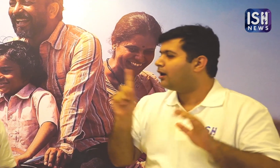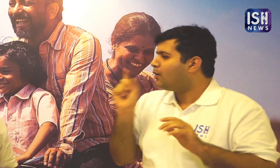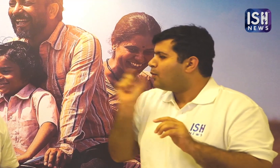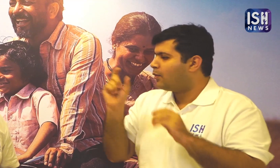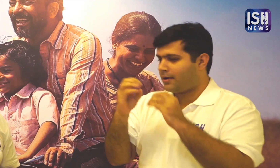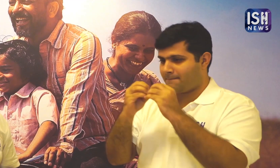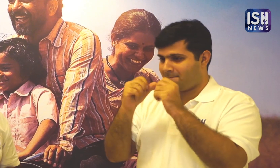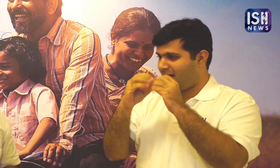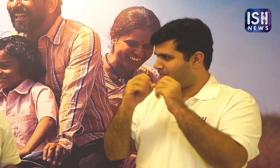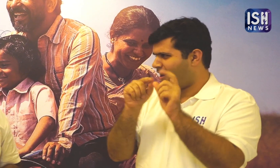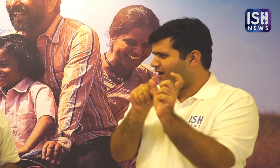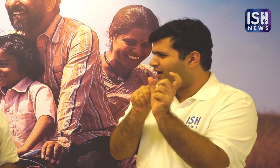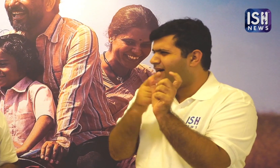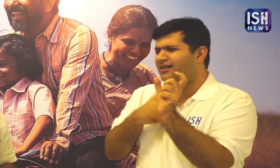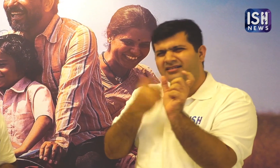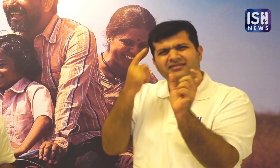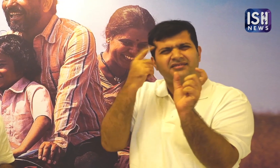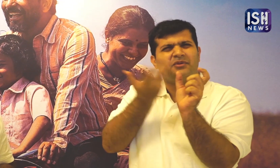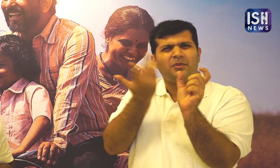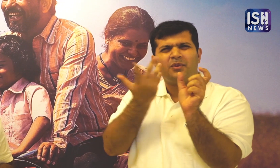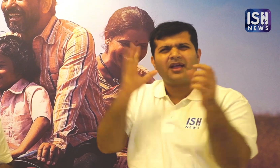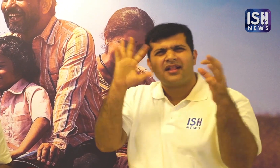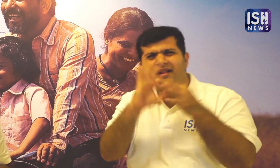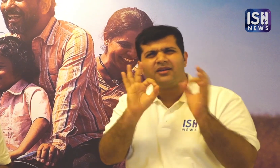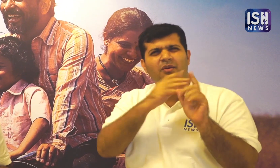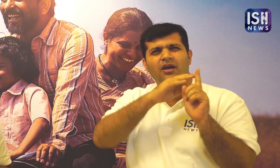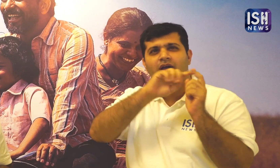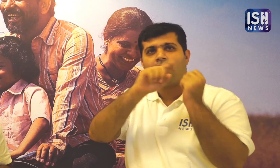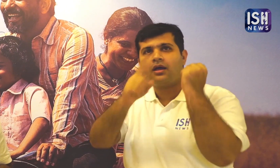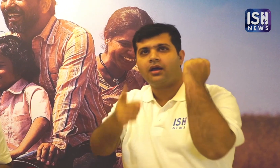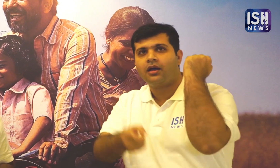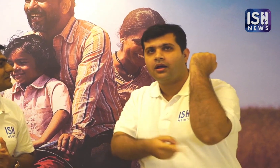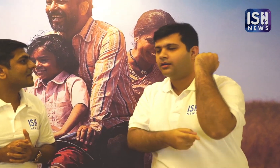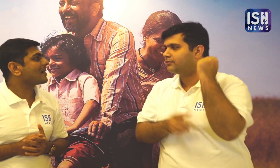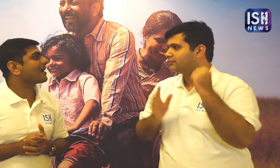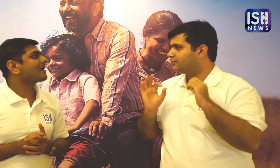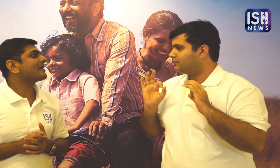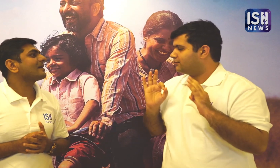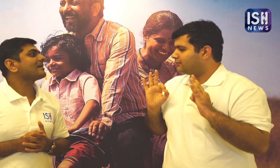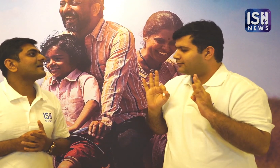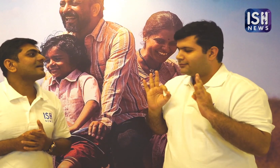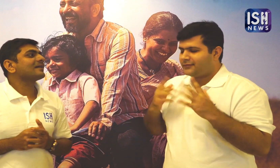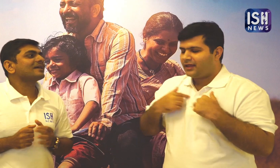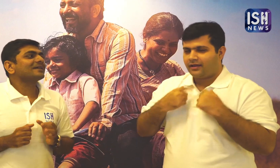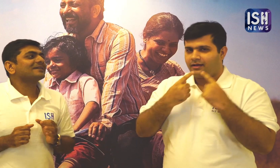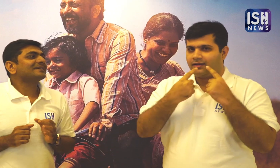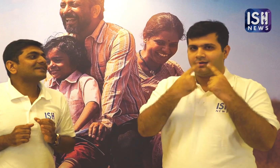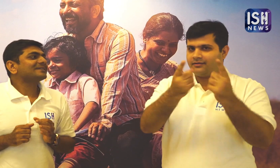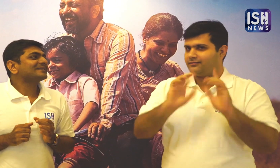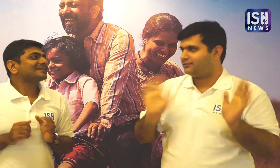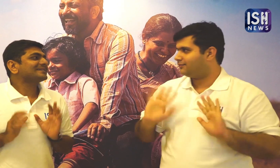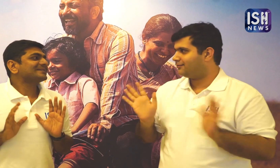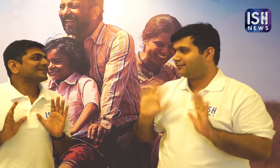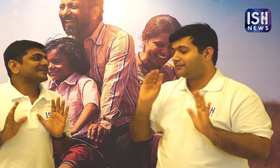I kept wondering what was the meaning of the title 'Baba'. Towards the end I realised it. It was too good but I can not tell you now.